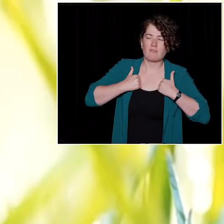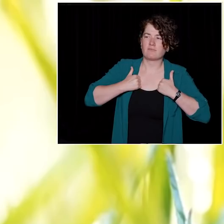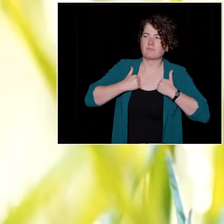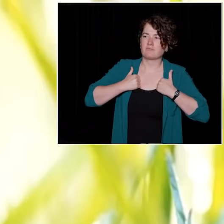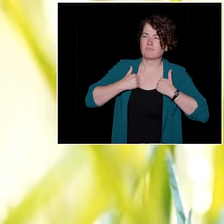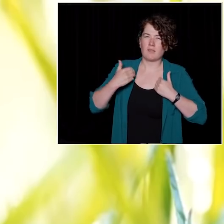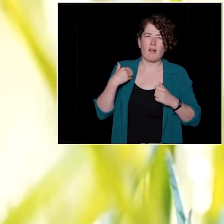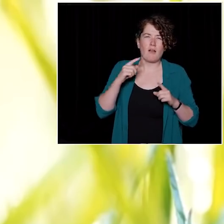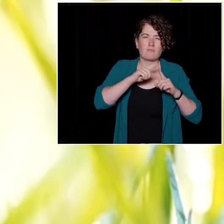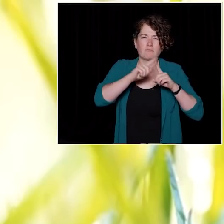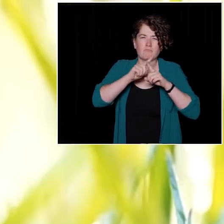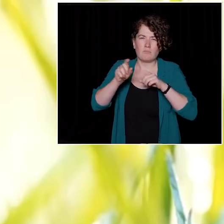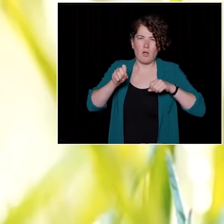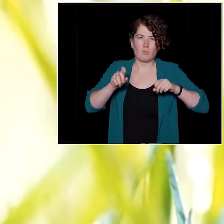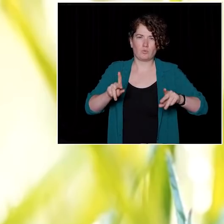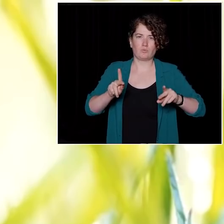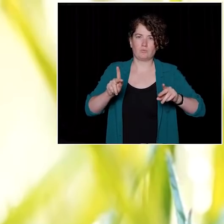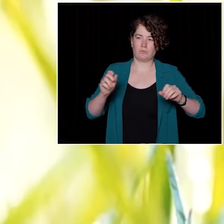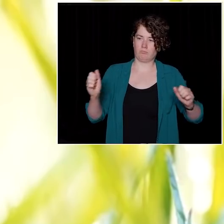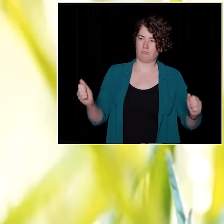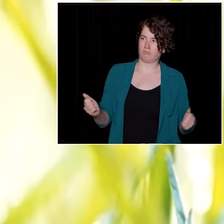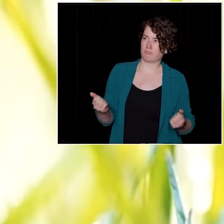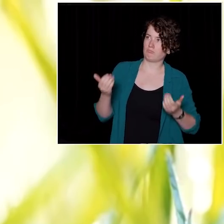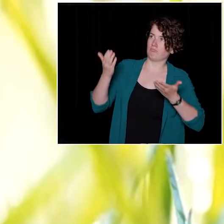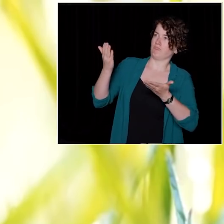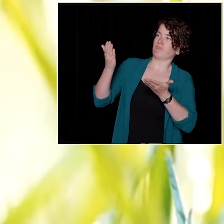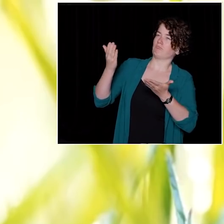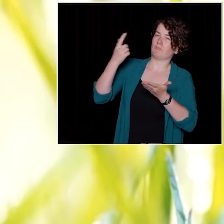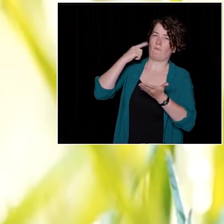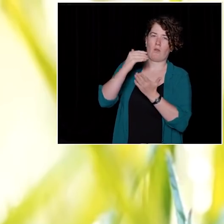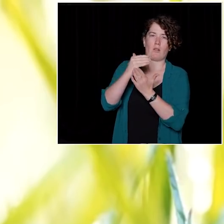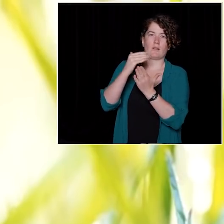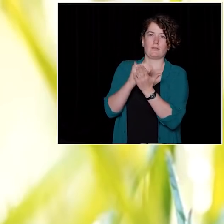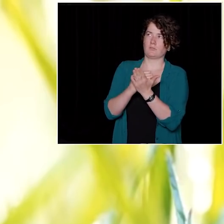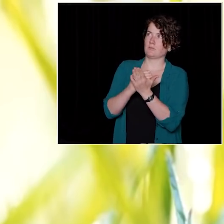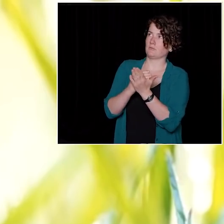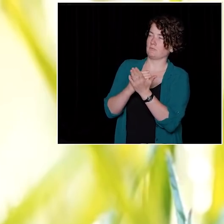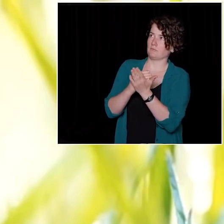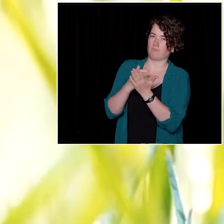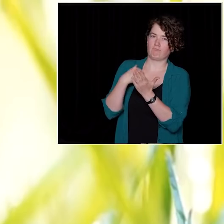We're given opportunities to learn things. As we grow older,